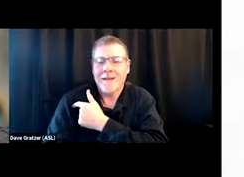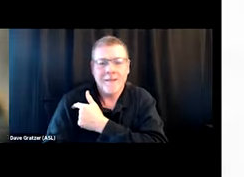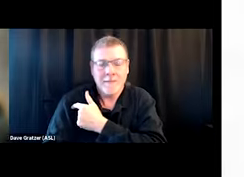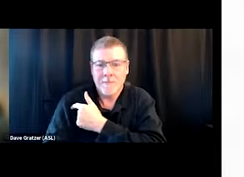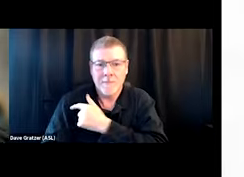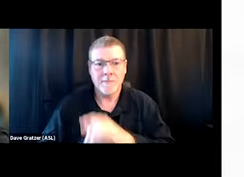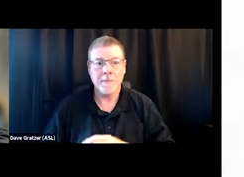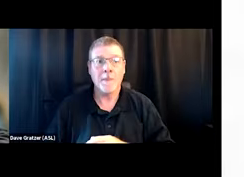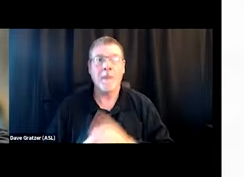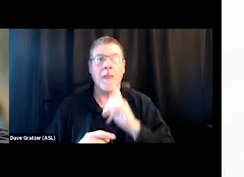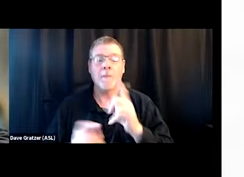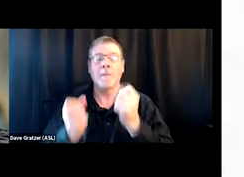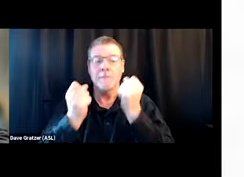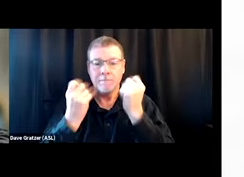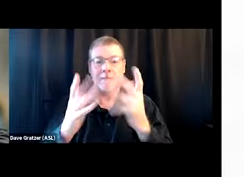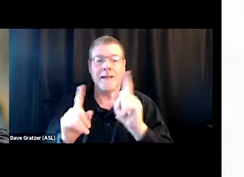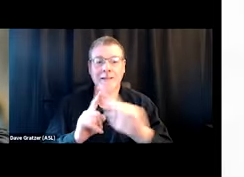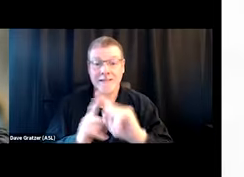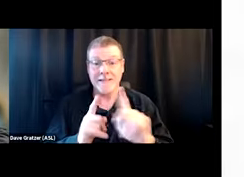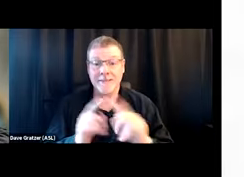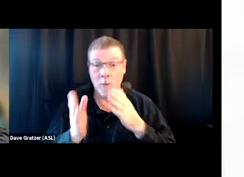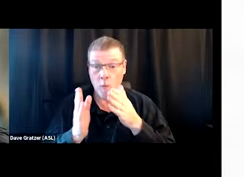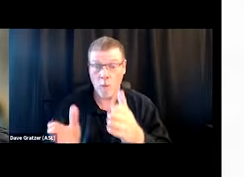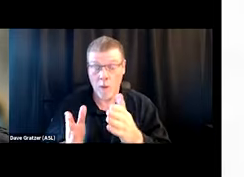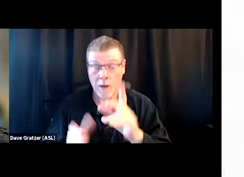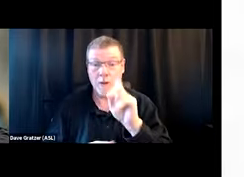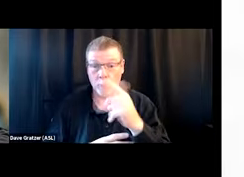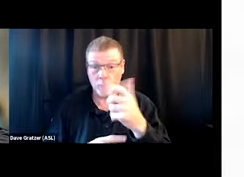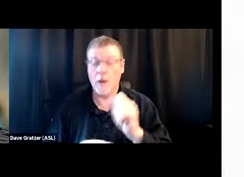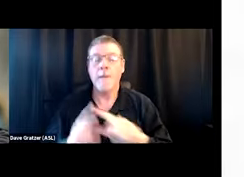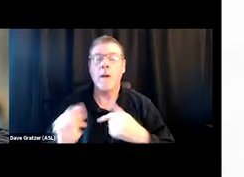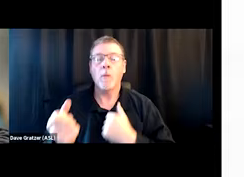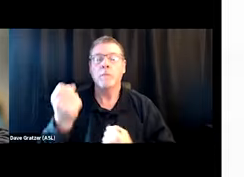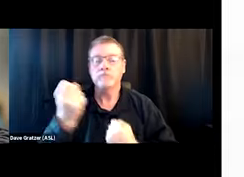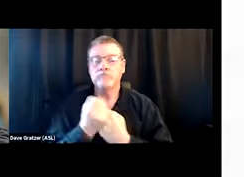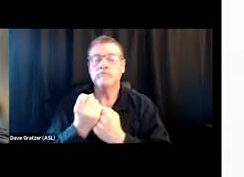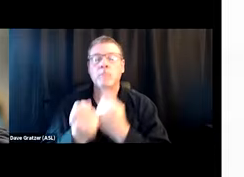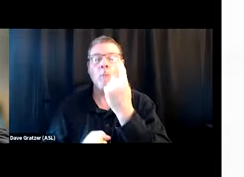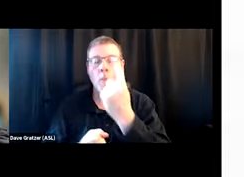There are many different ways to do drugs, yet we arguably support one of the more complicated,